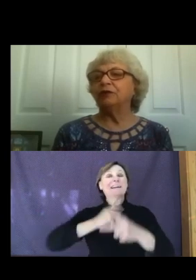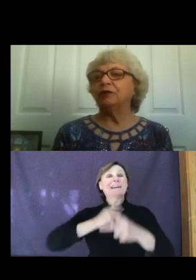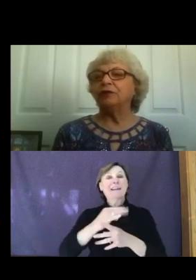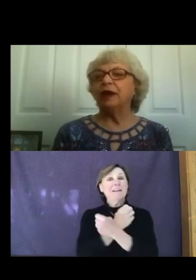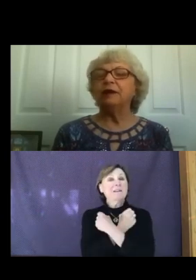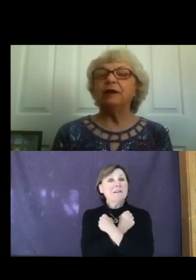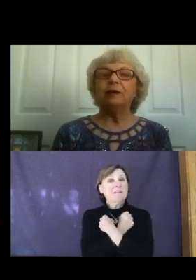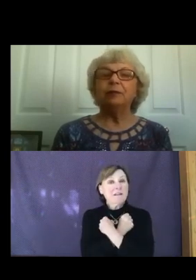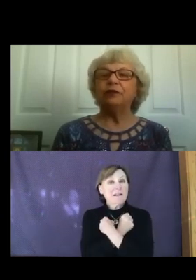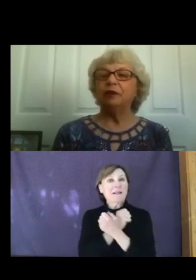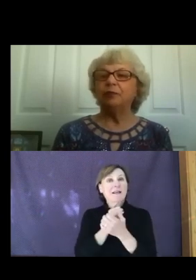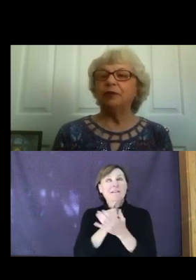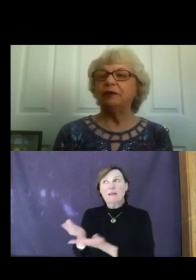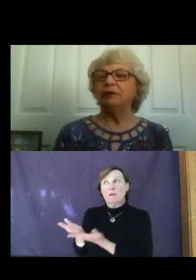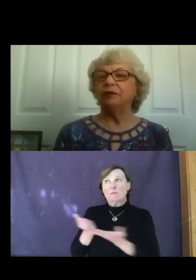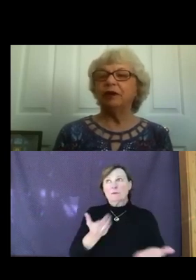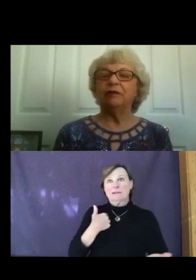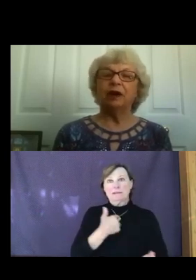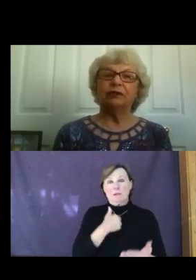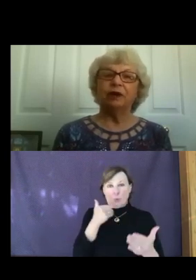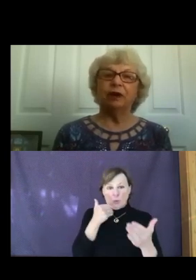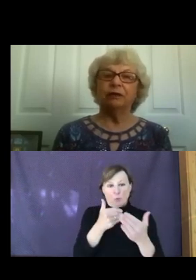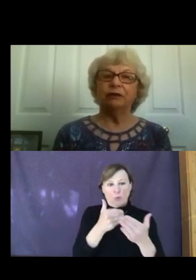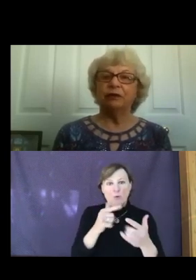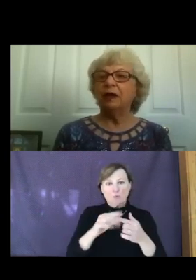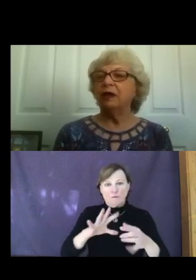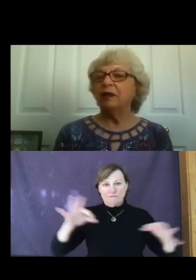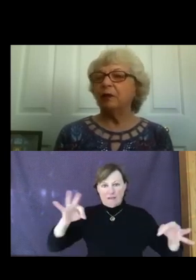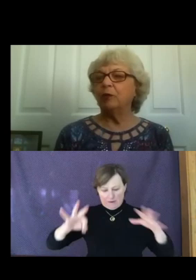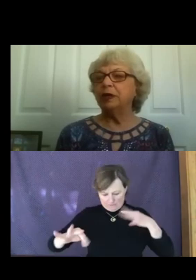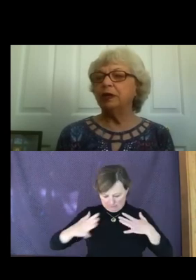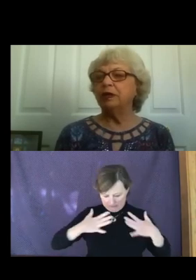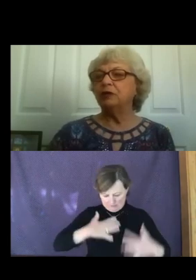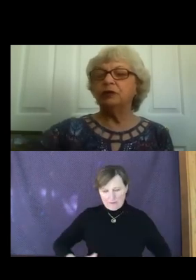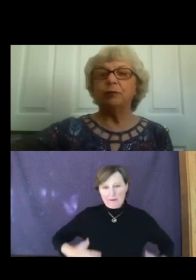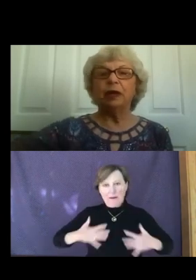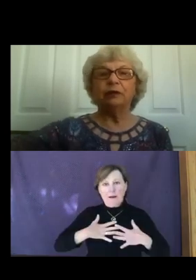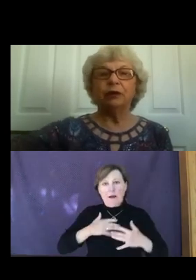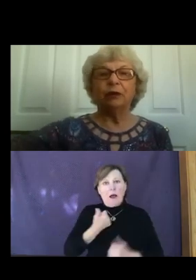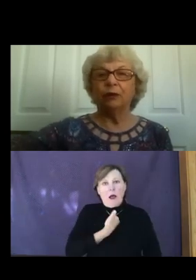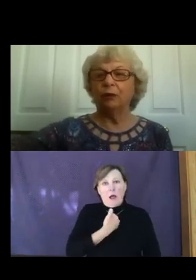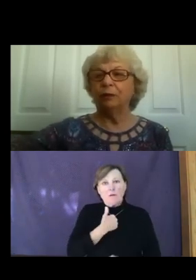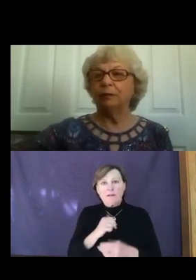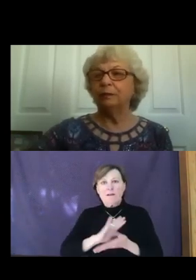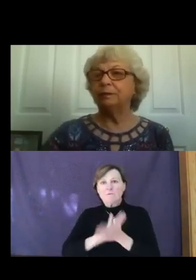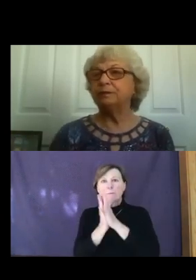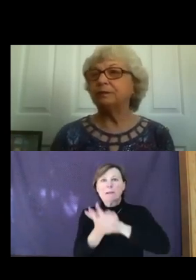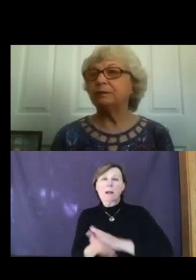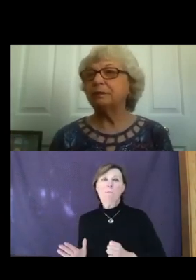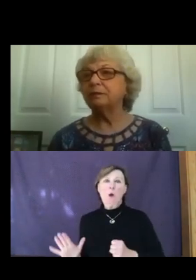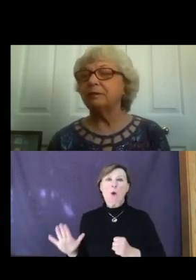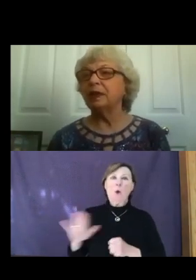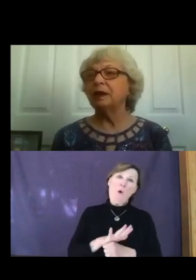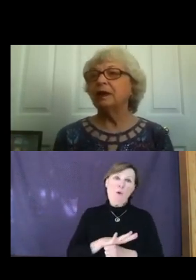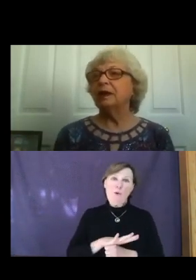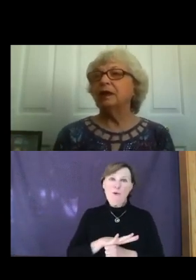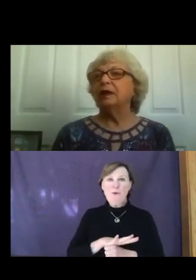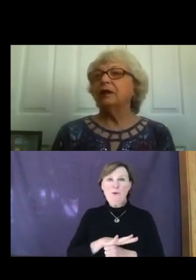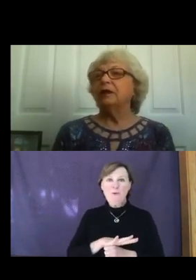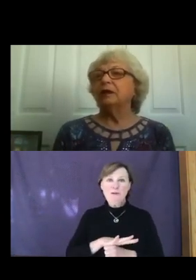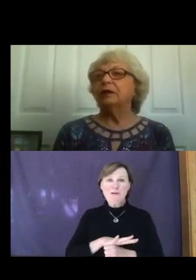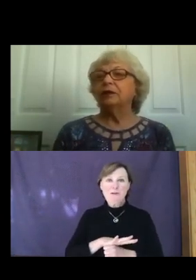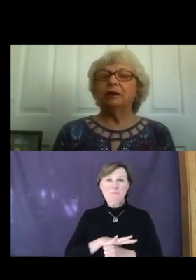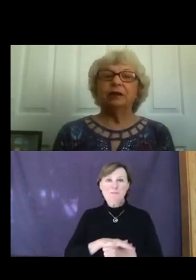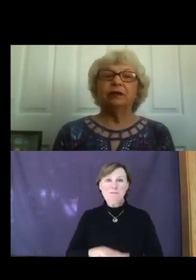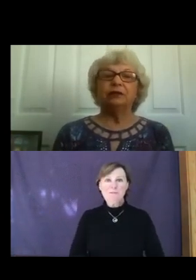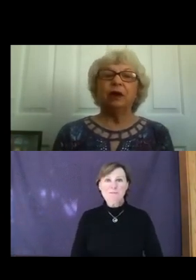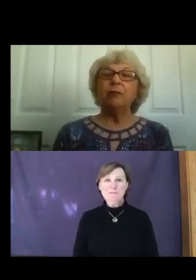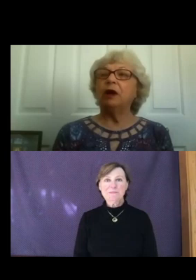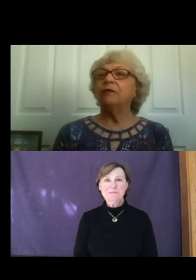finding the missing pieces of ourselves that we need, to make us whole. some of the